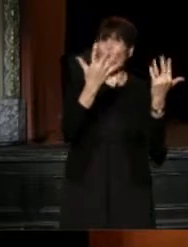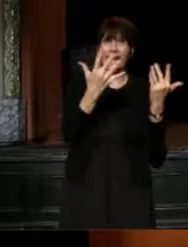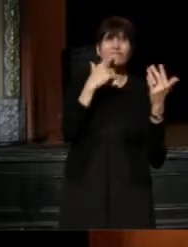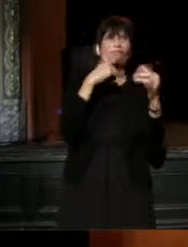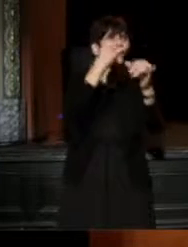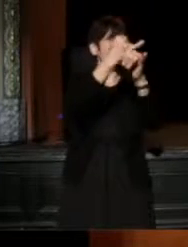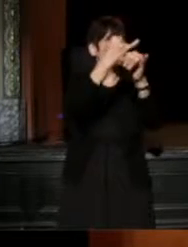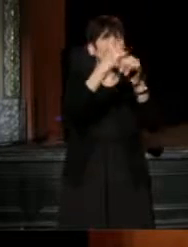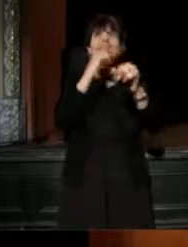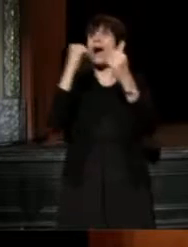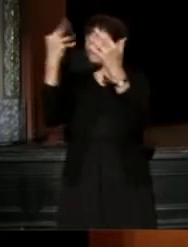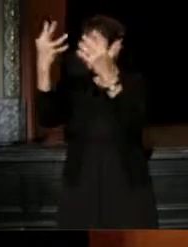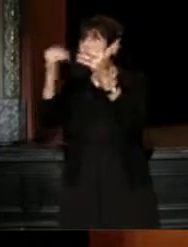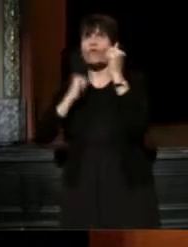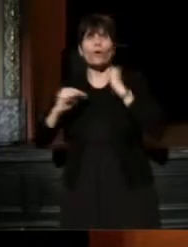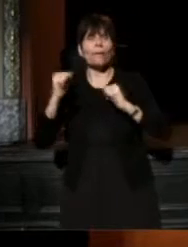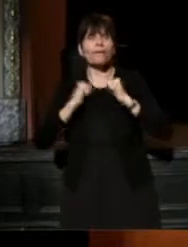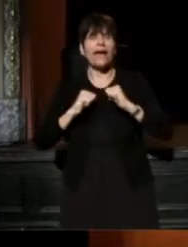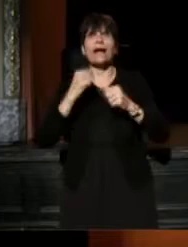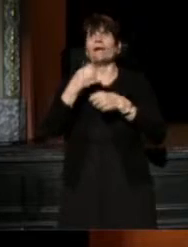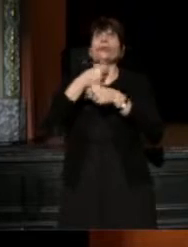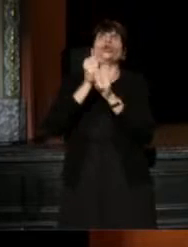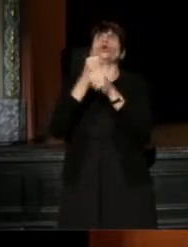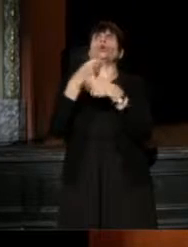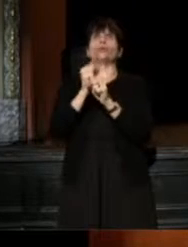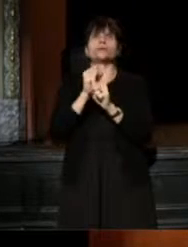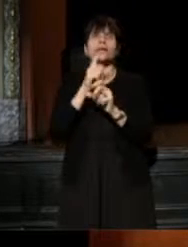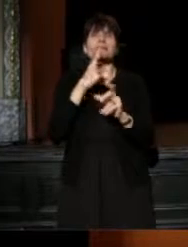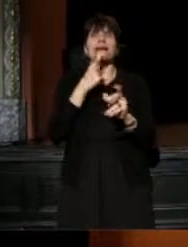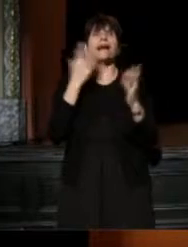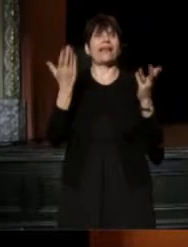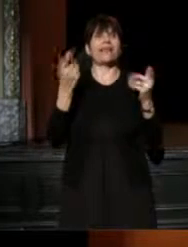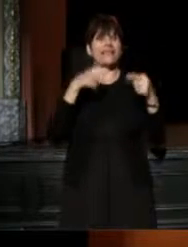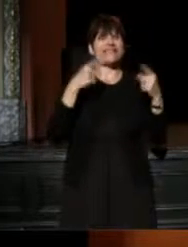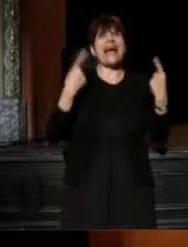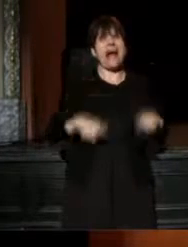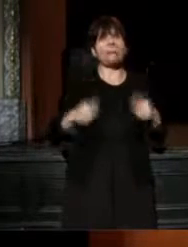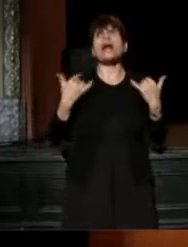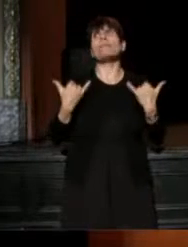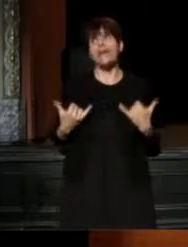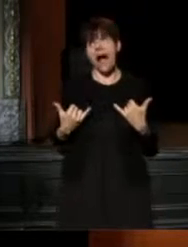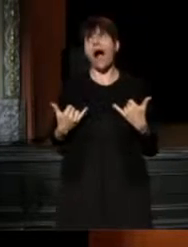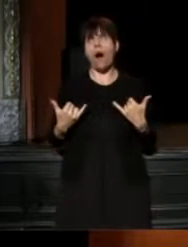or not wait for a play to suddenly get produced, but to actually say, "Alright, this thing has to happen now."--